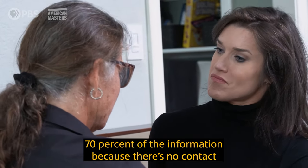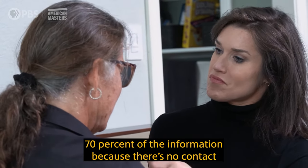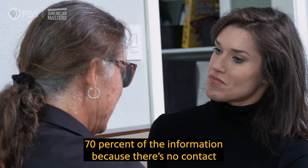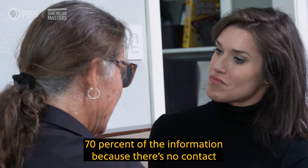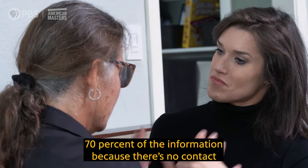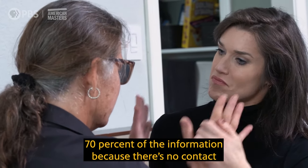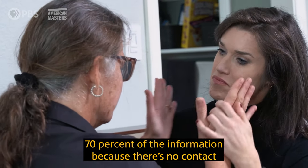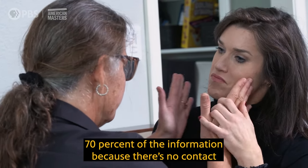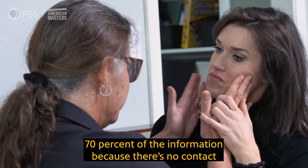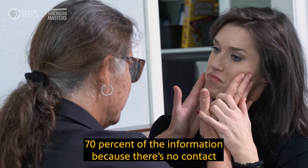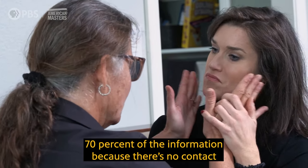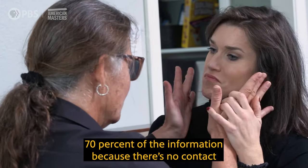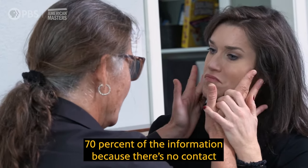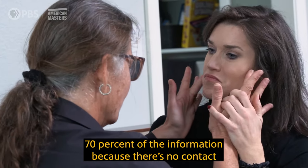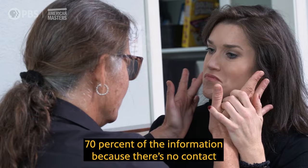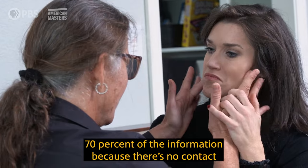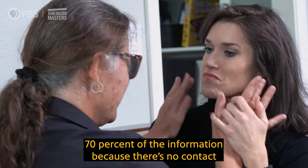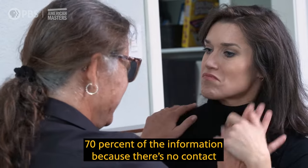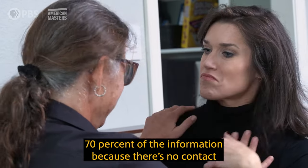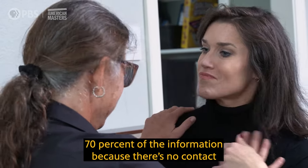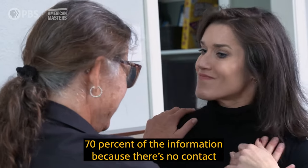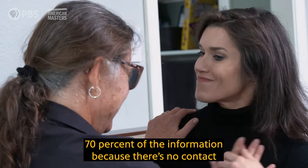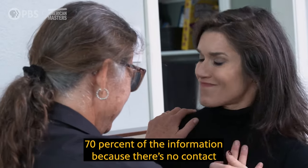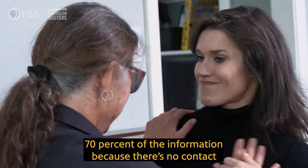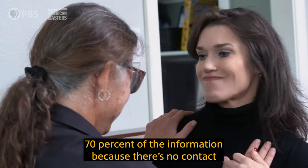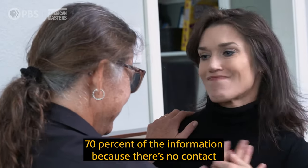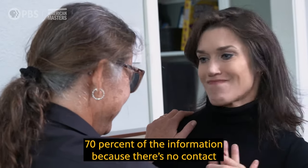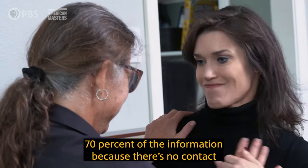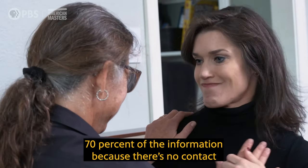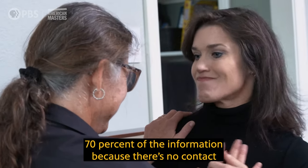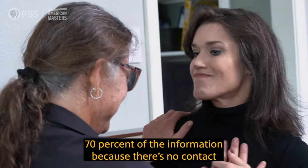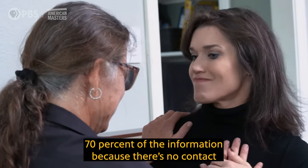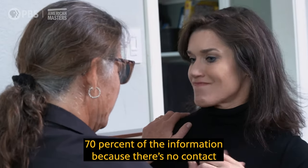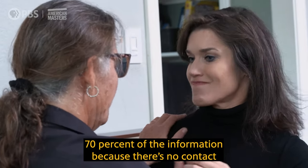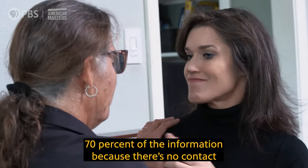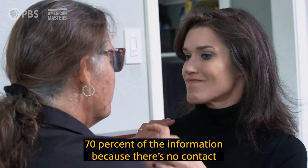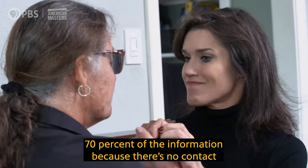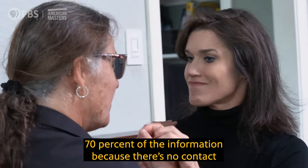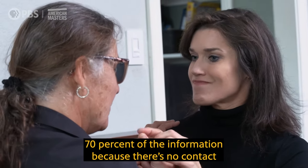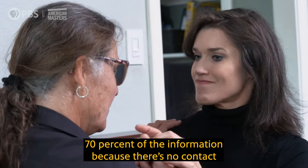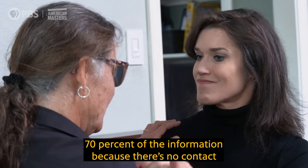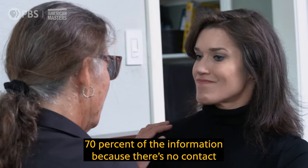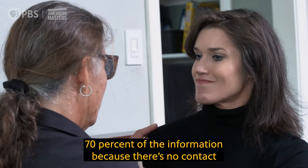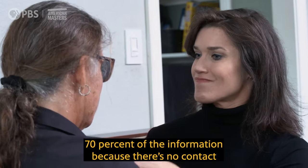70 percent of the information because there’s no contact